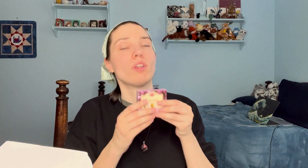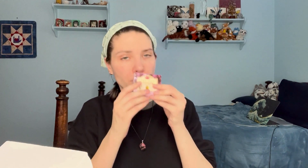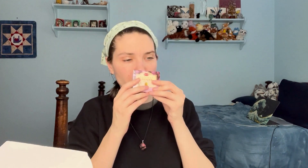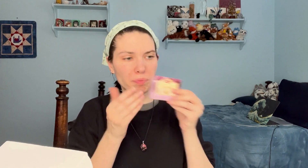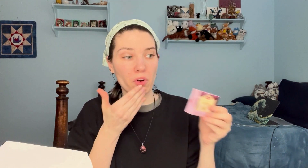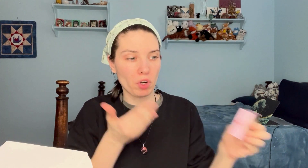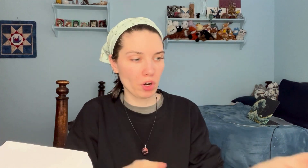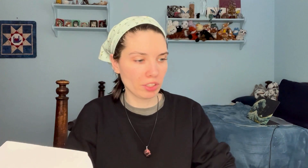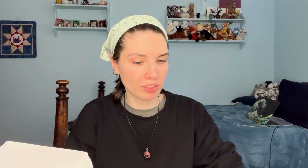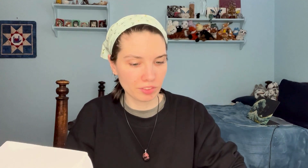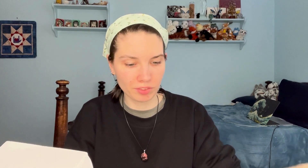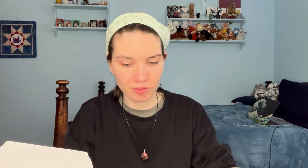Smells good!